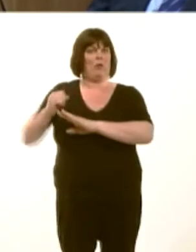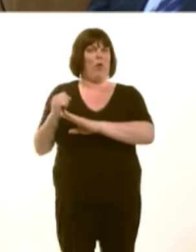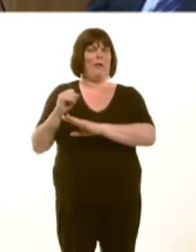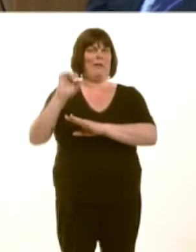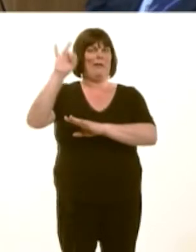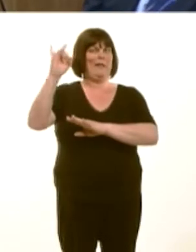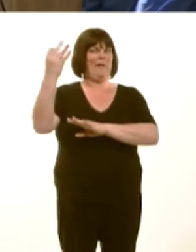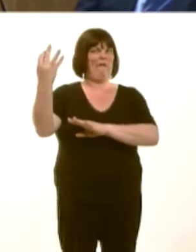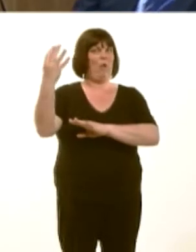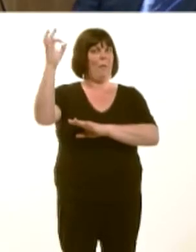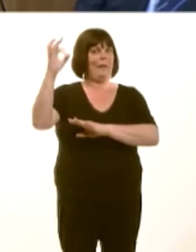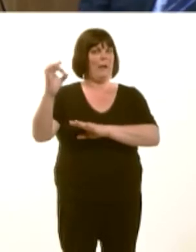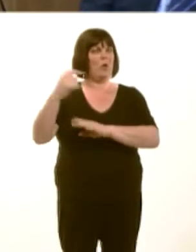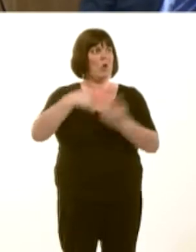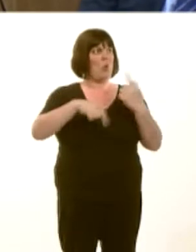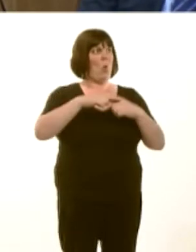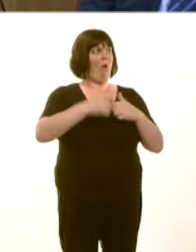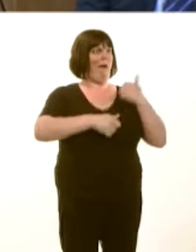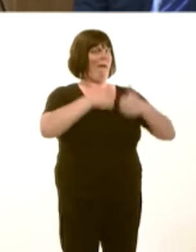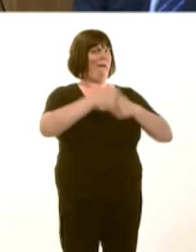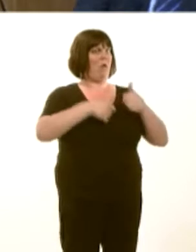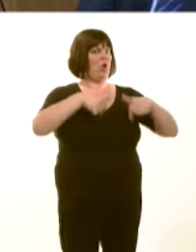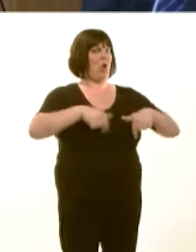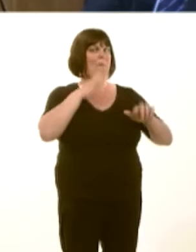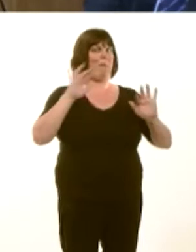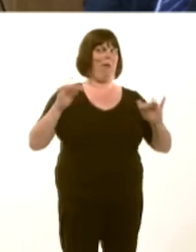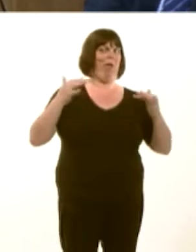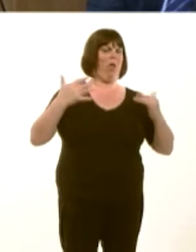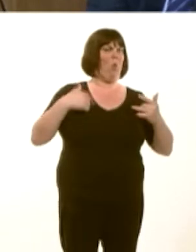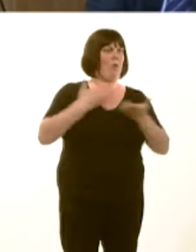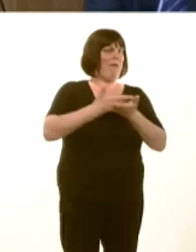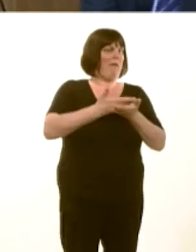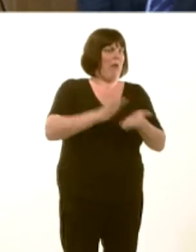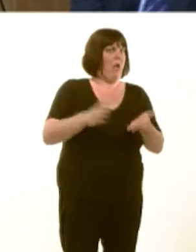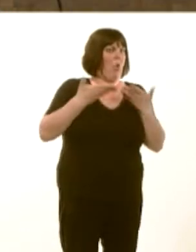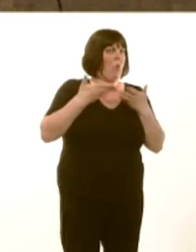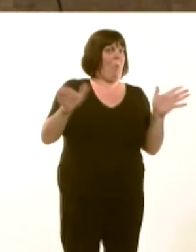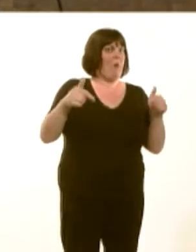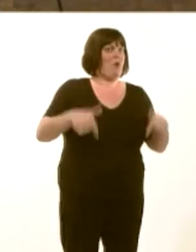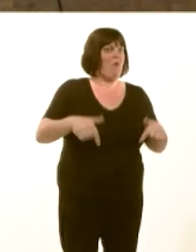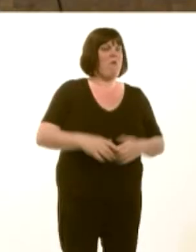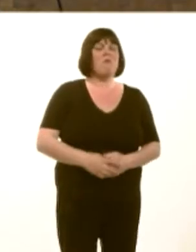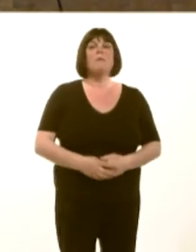So, we lead the way in terms of transparency as far as the UK is concerned.